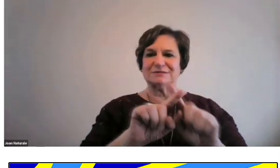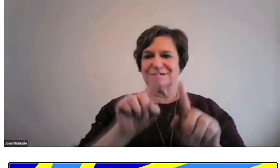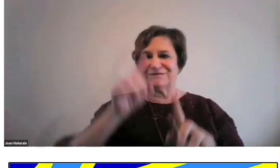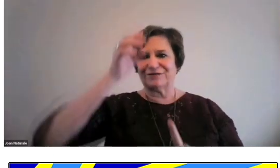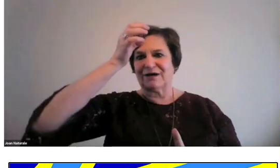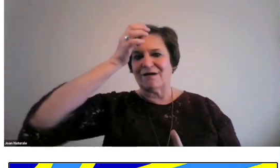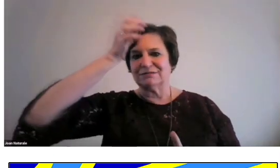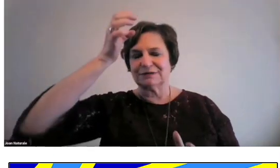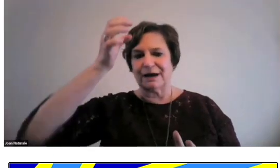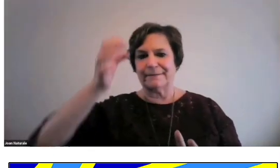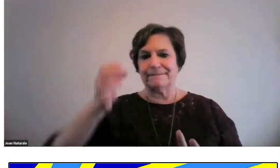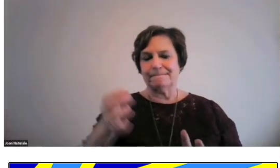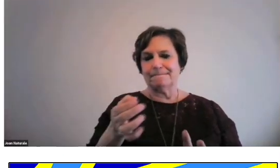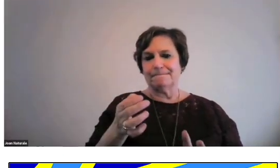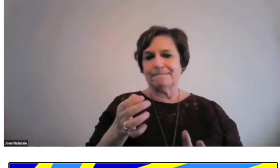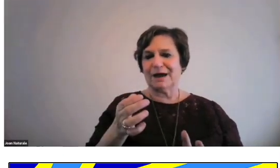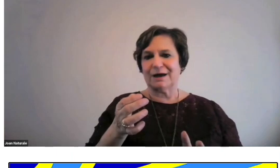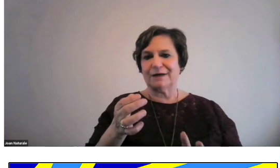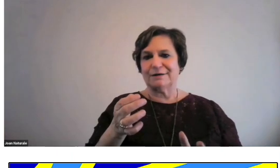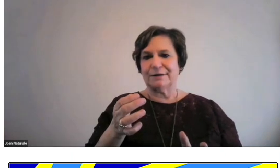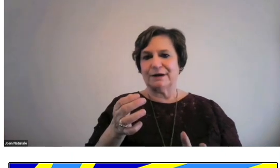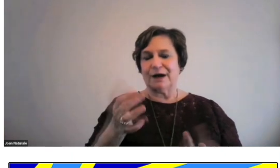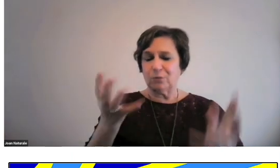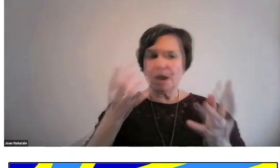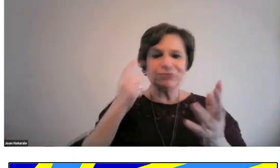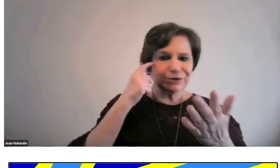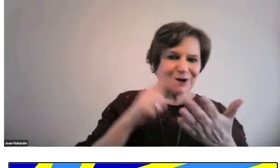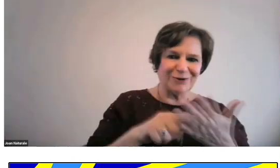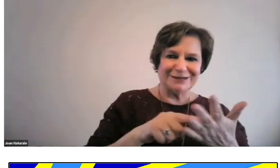The colors symbolize different concepts.